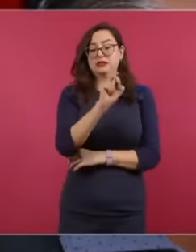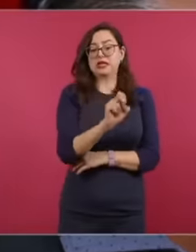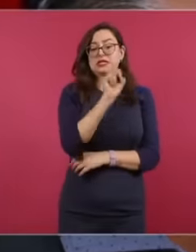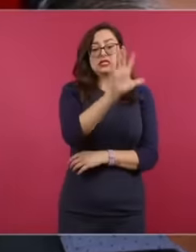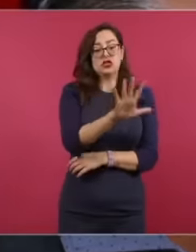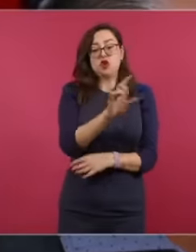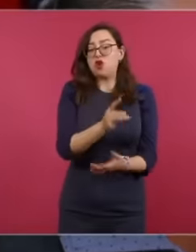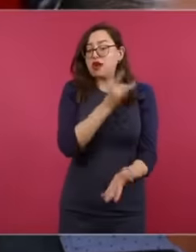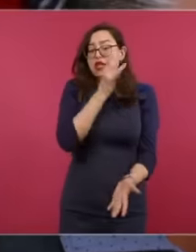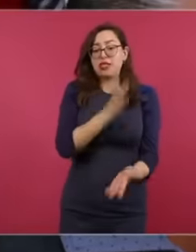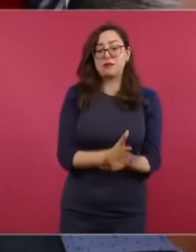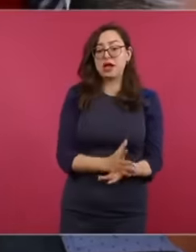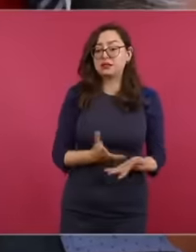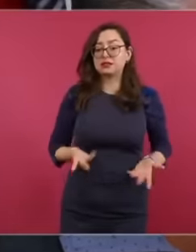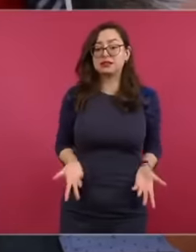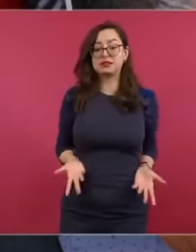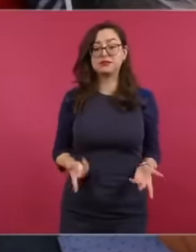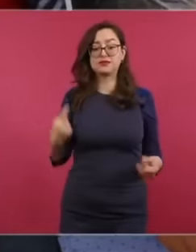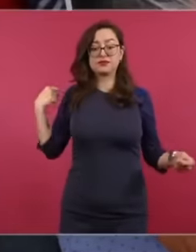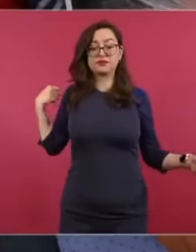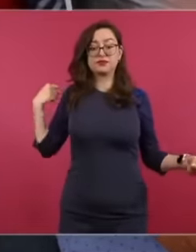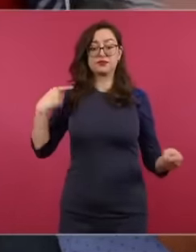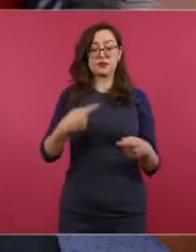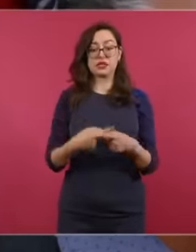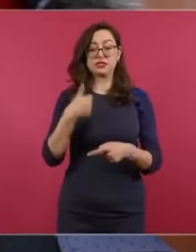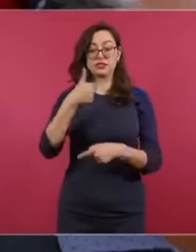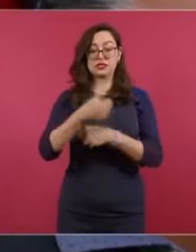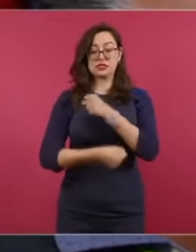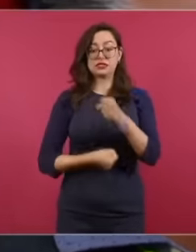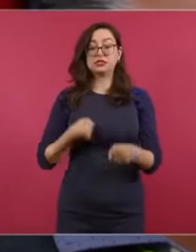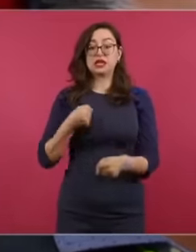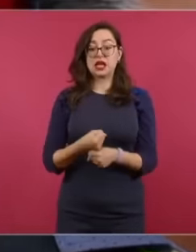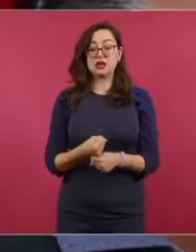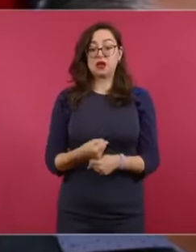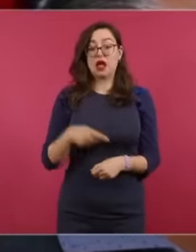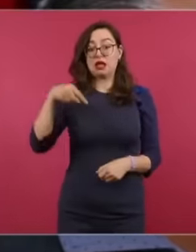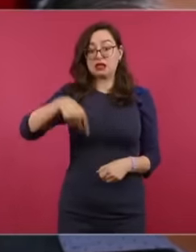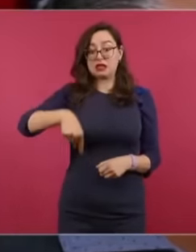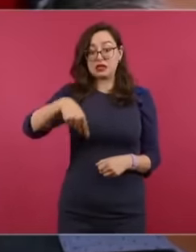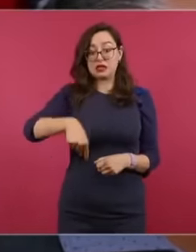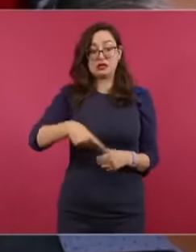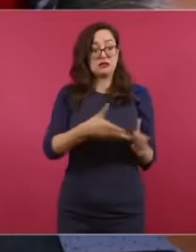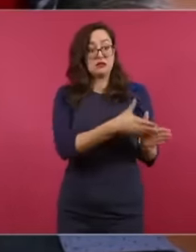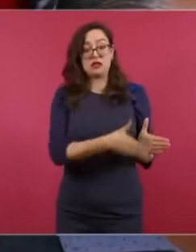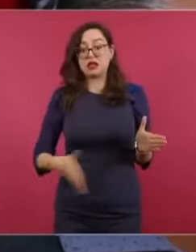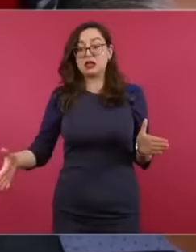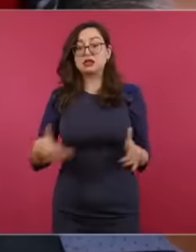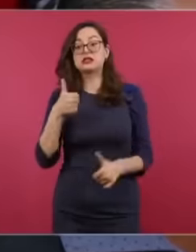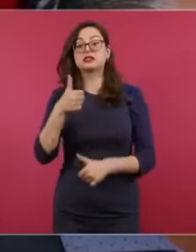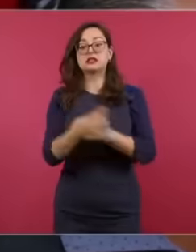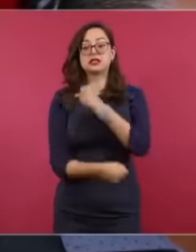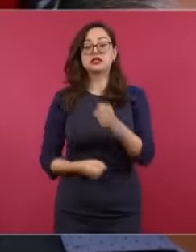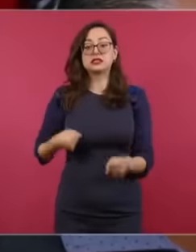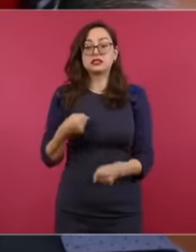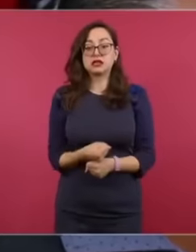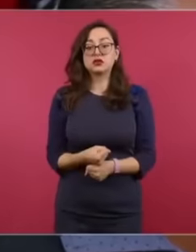person in the last 6 years yes we are in a country in the same one we have a record that